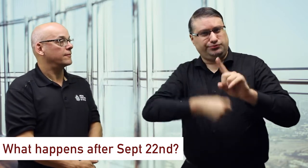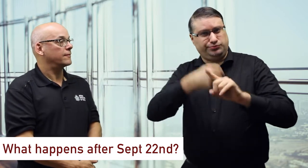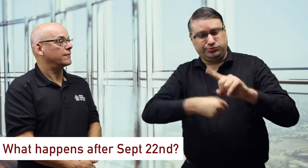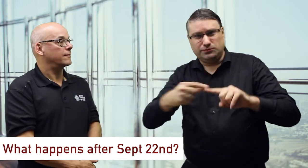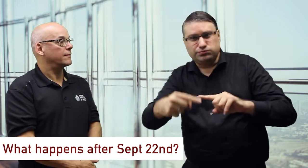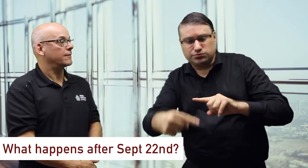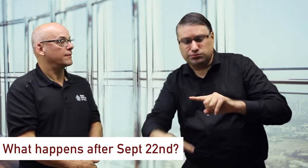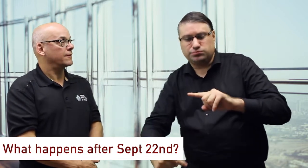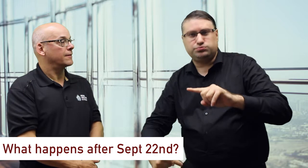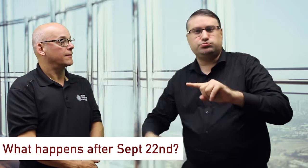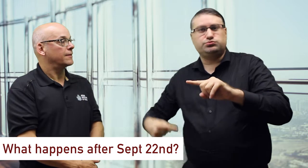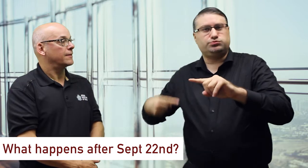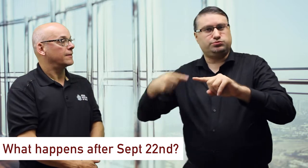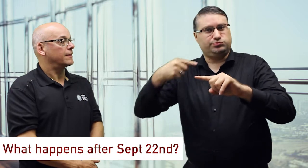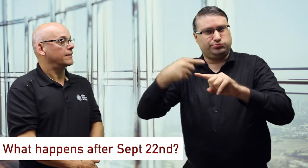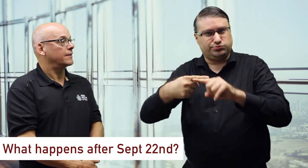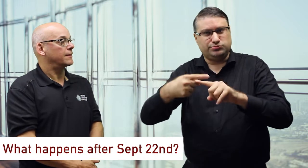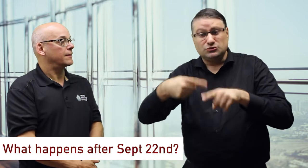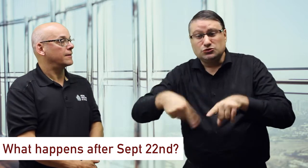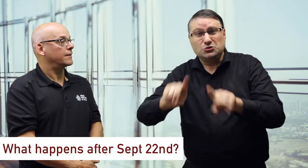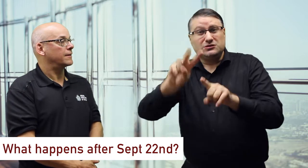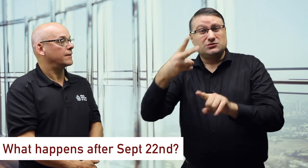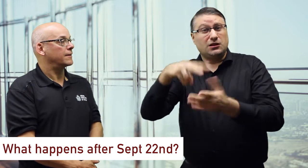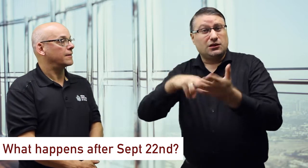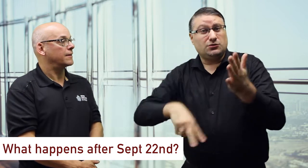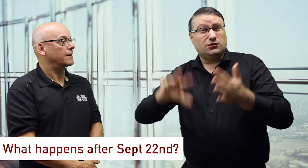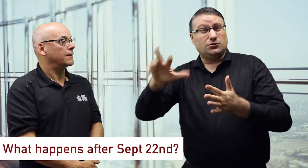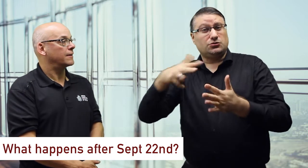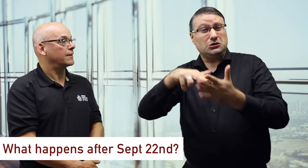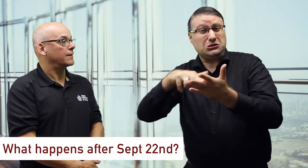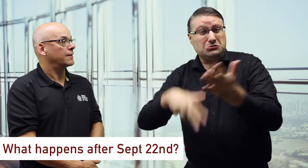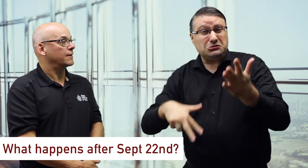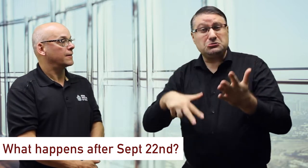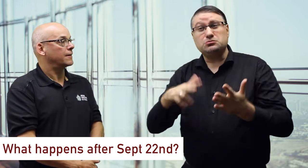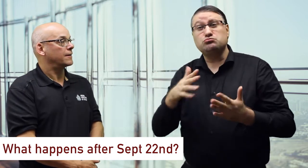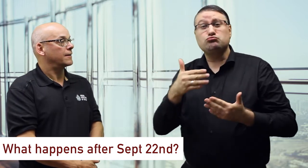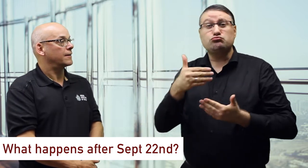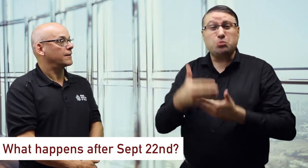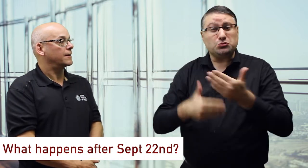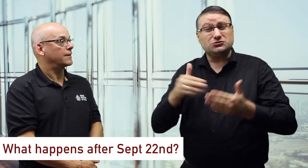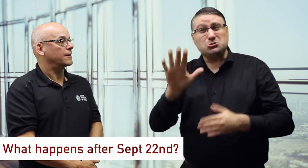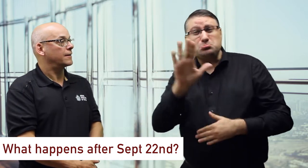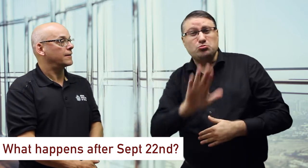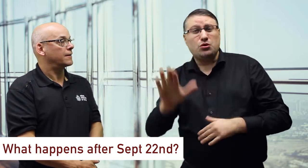Advocacy will be done throughout this year for the second and third reading. The whole process might